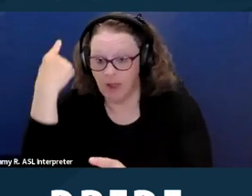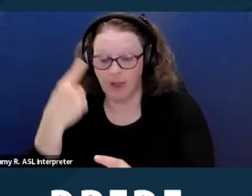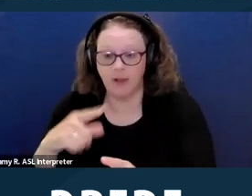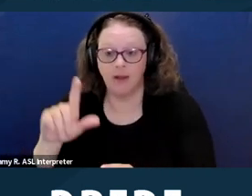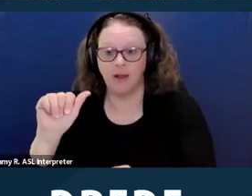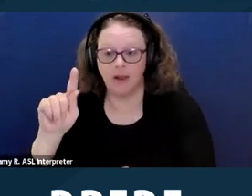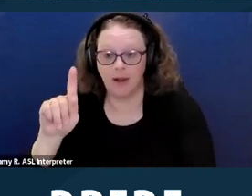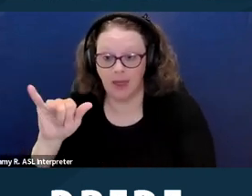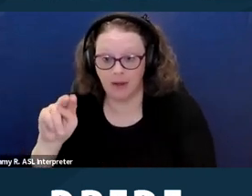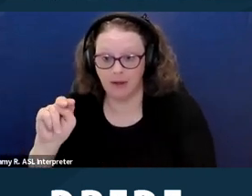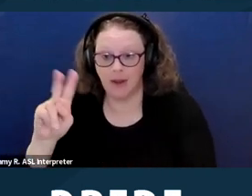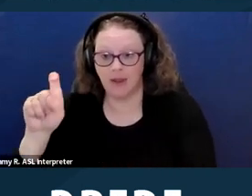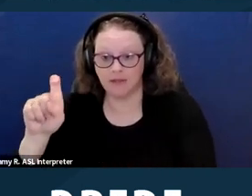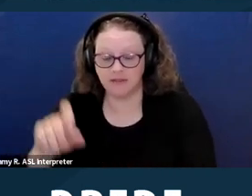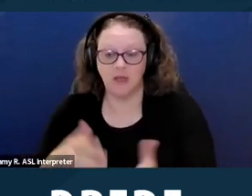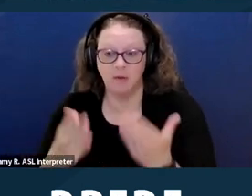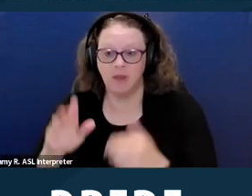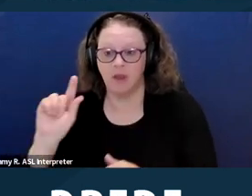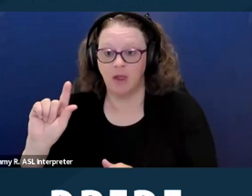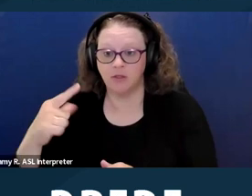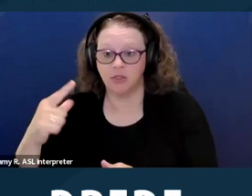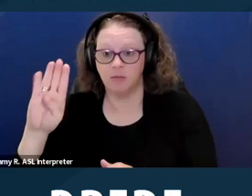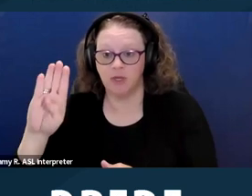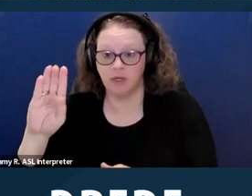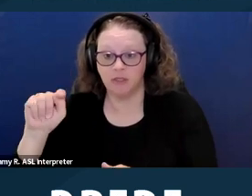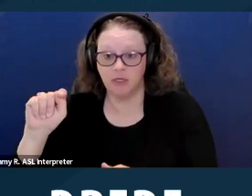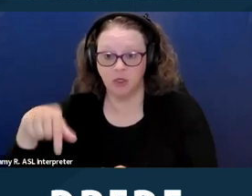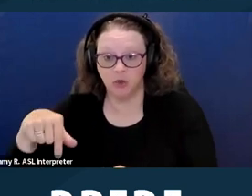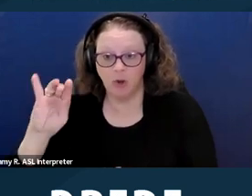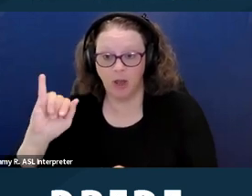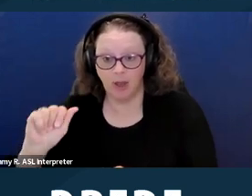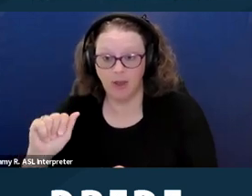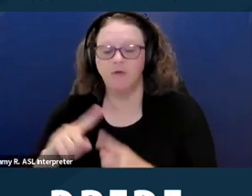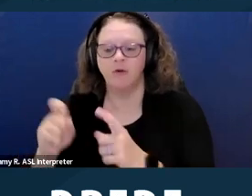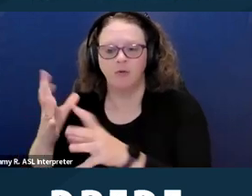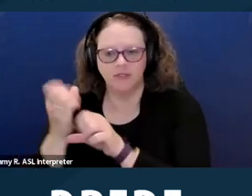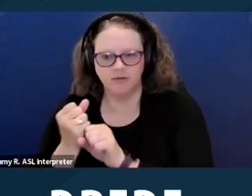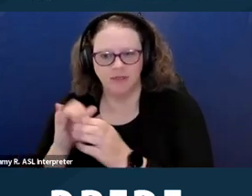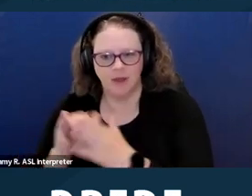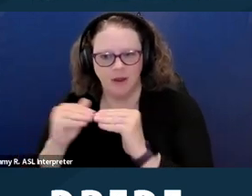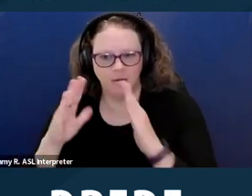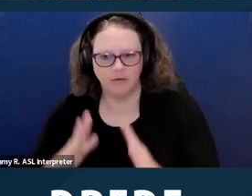maybe LGBTQIA from getting that housing because of discriminatory reasons.